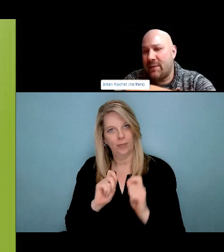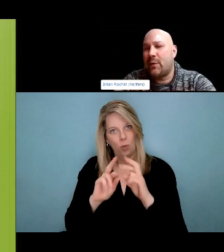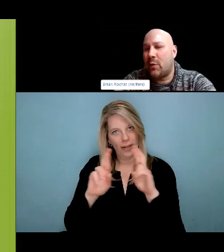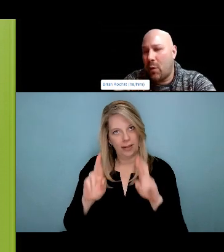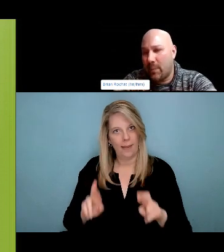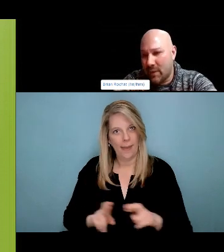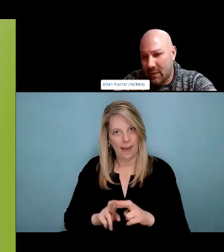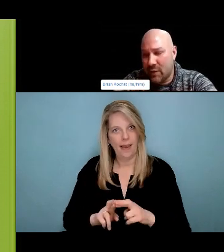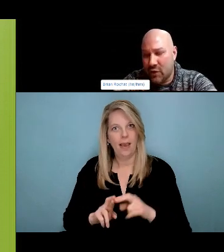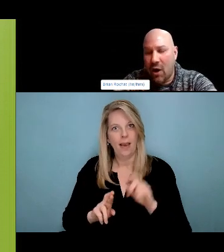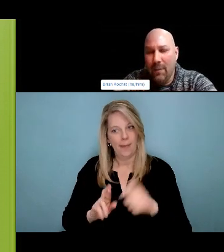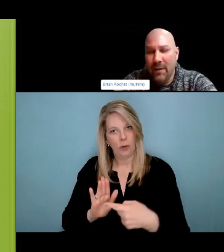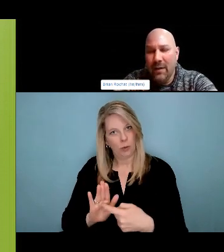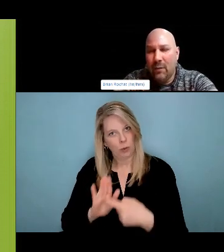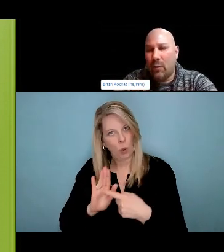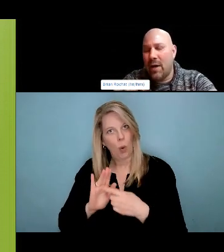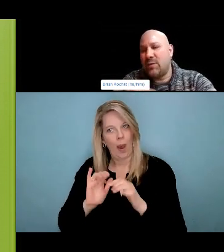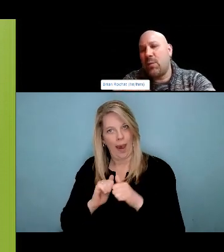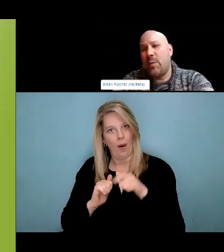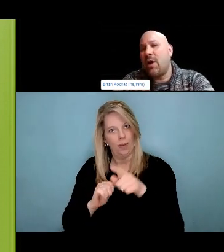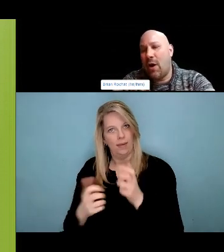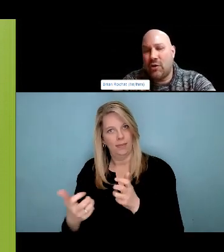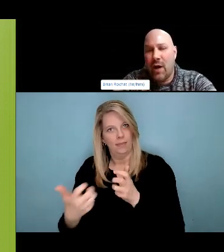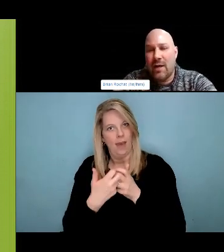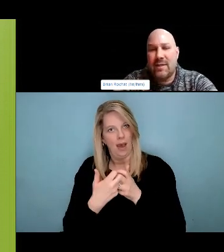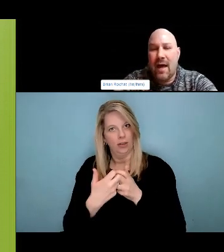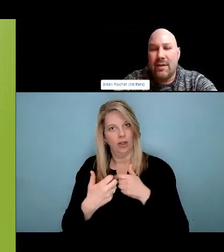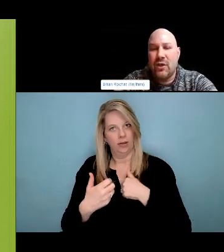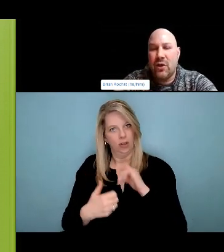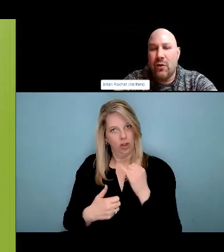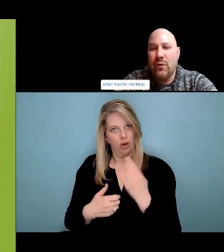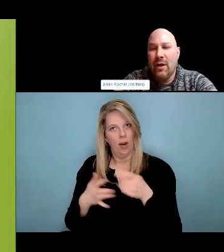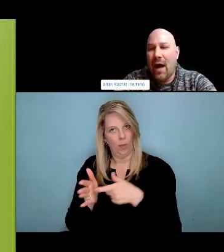for them sitting with them listening talking and providing a safe place.